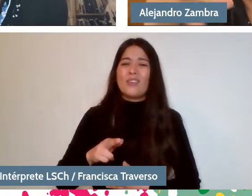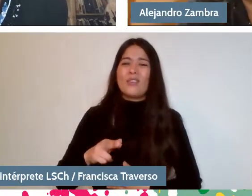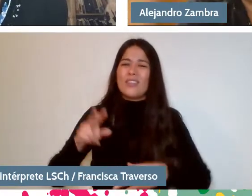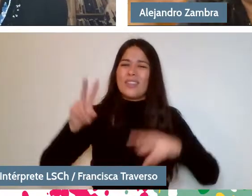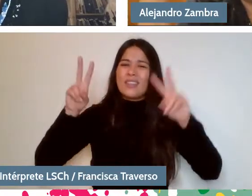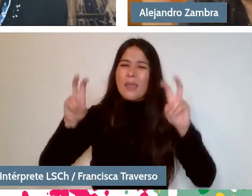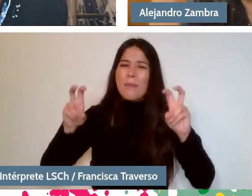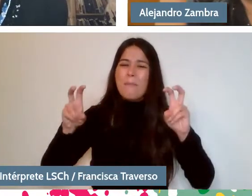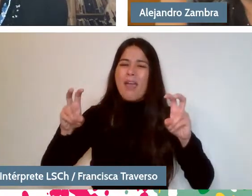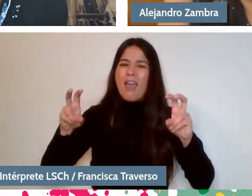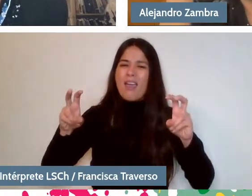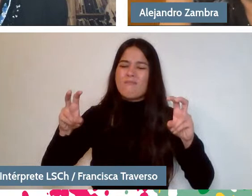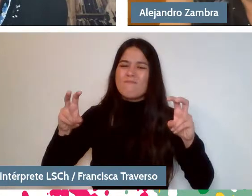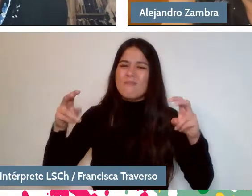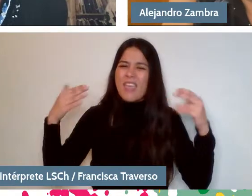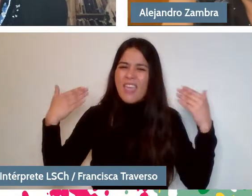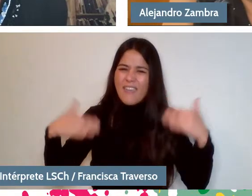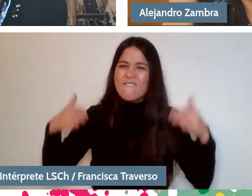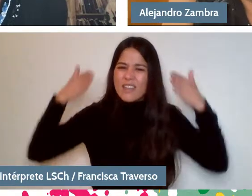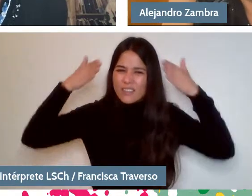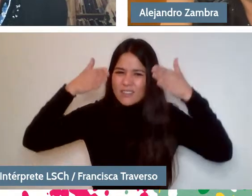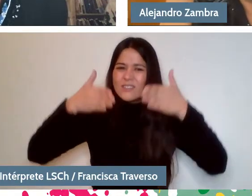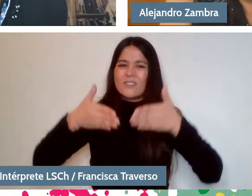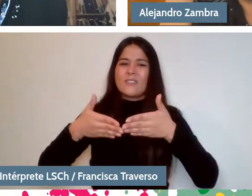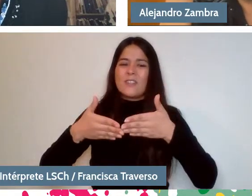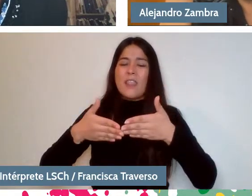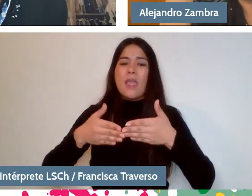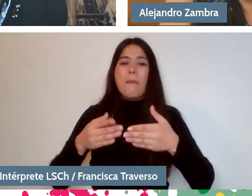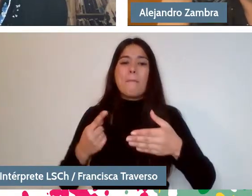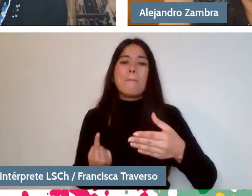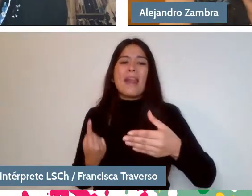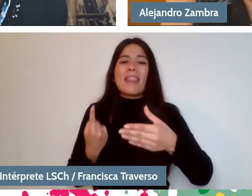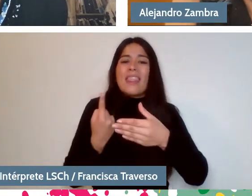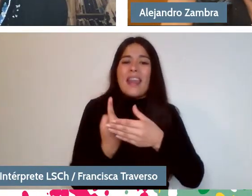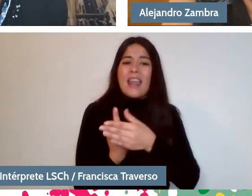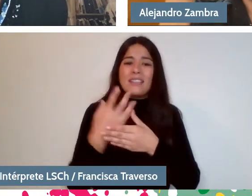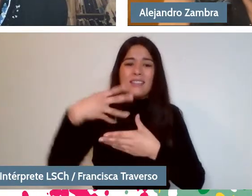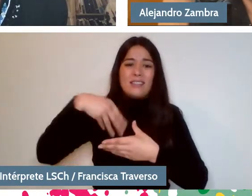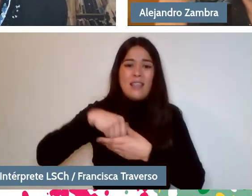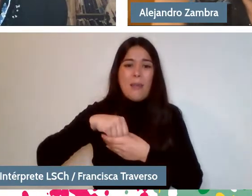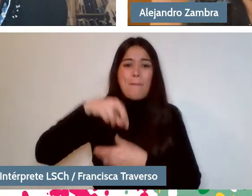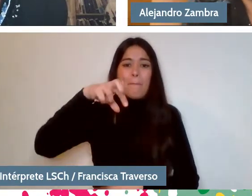Also something that we all had to discuss and feel in the pandemic.